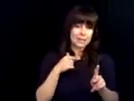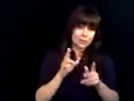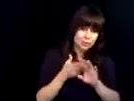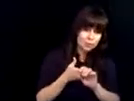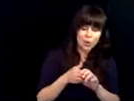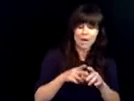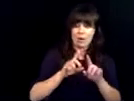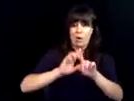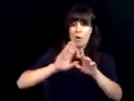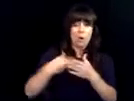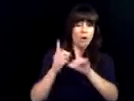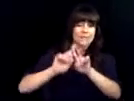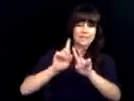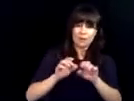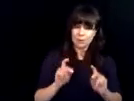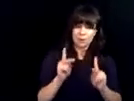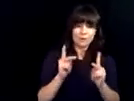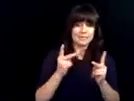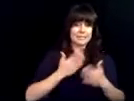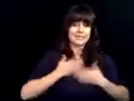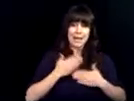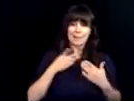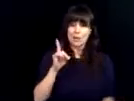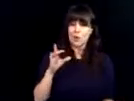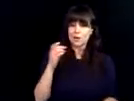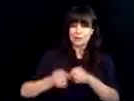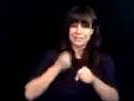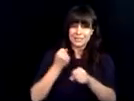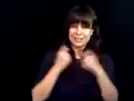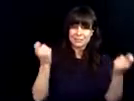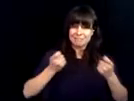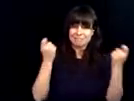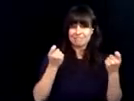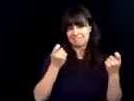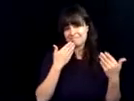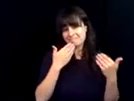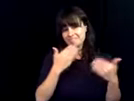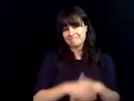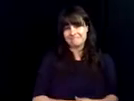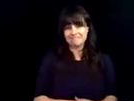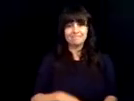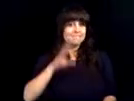great. I also want to say thank you to dbvi for having me and all the opportunities they have given me and happy 100th I also want to say thank you to dbvi for having me and all the